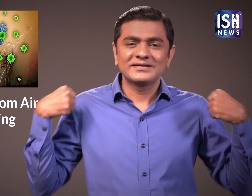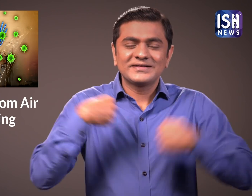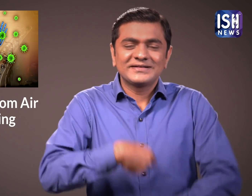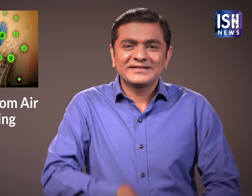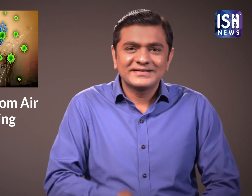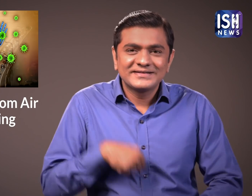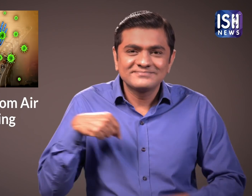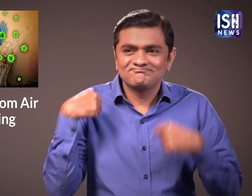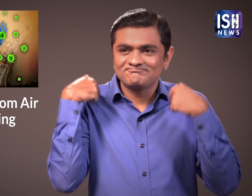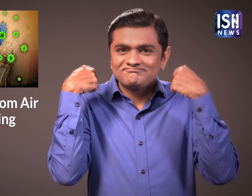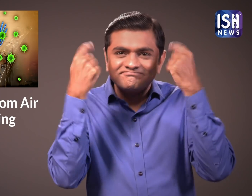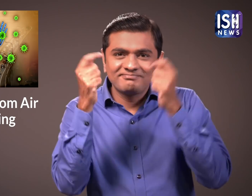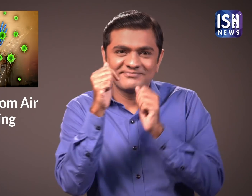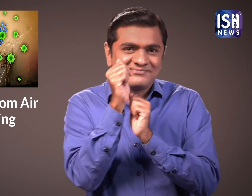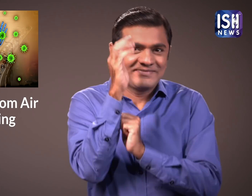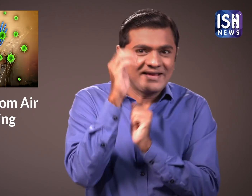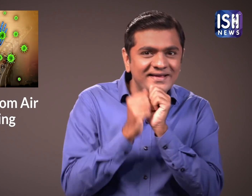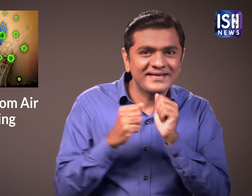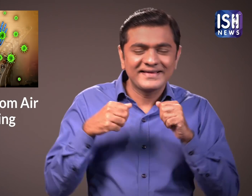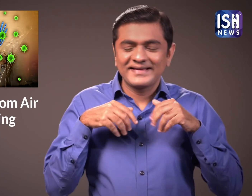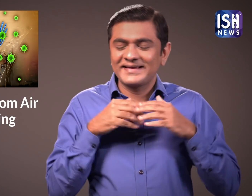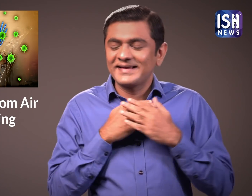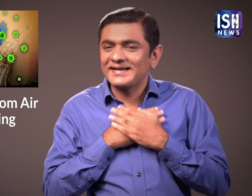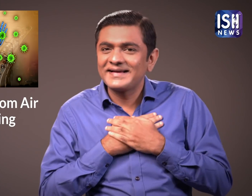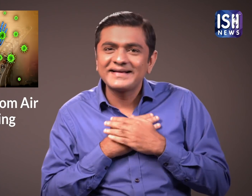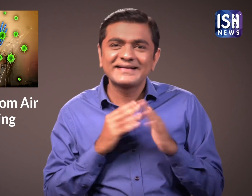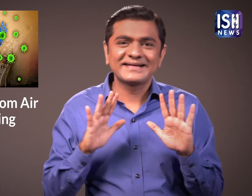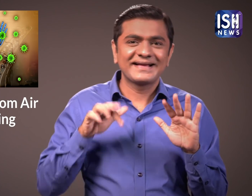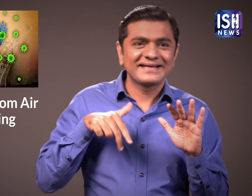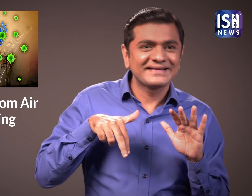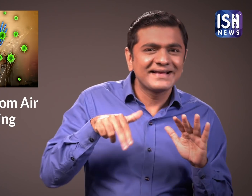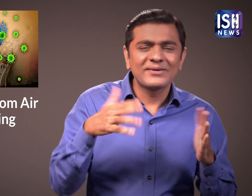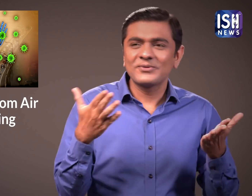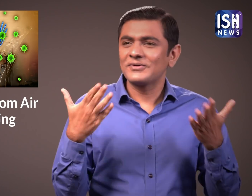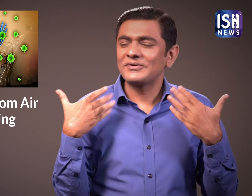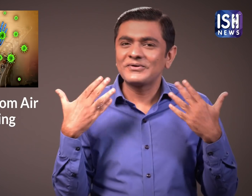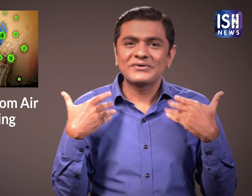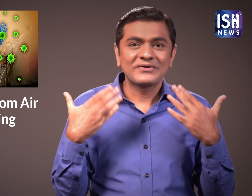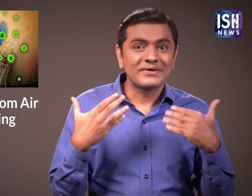Everyone enjoys wearing sweaters, hoodies, gloves and walking in the cold.